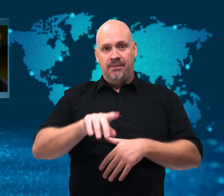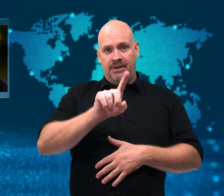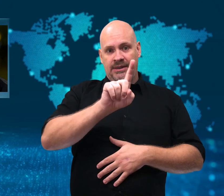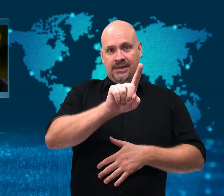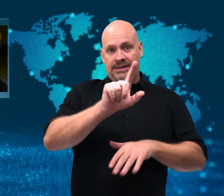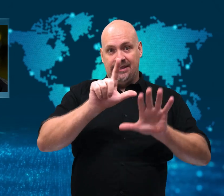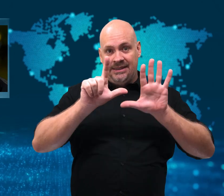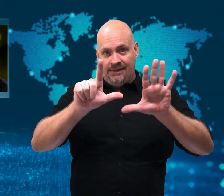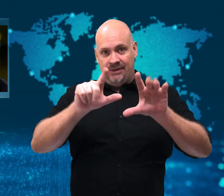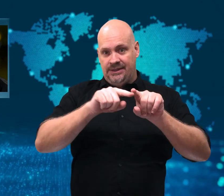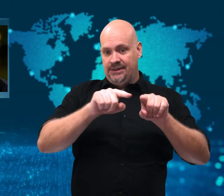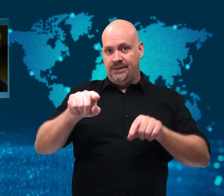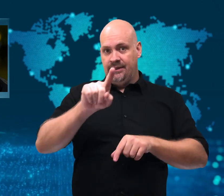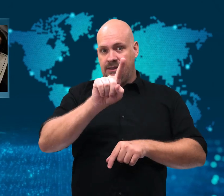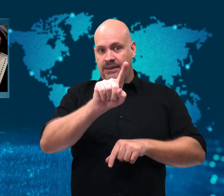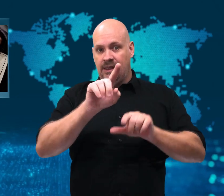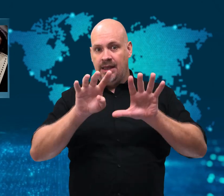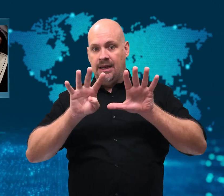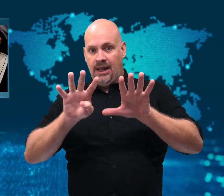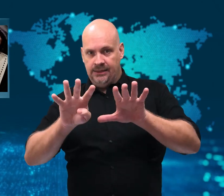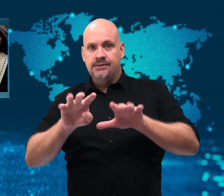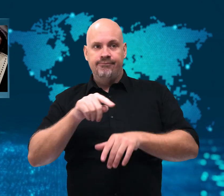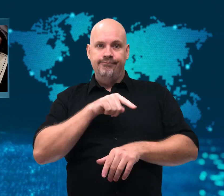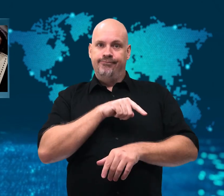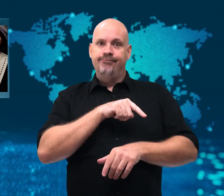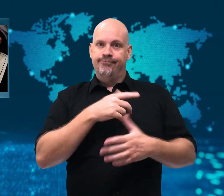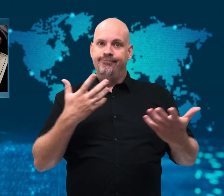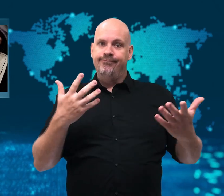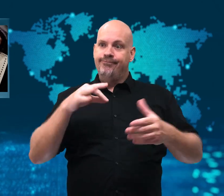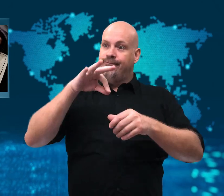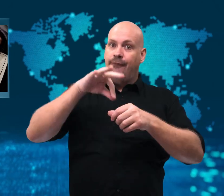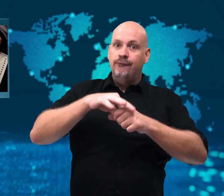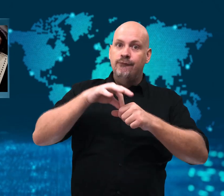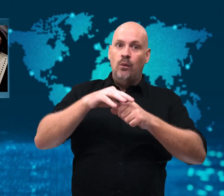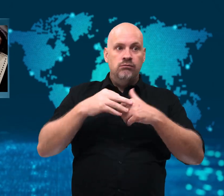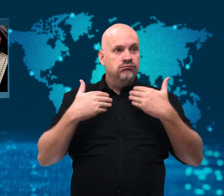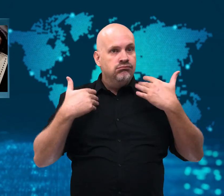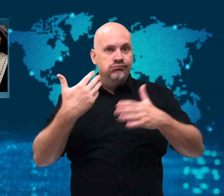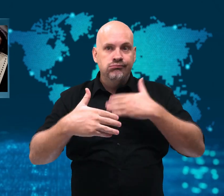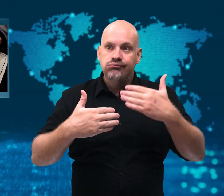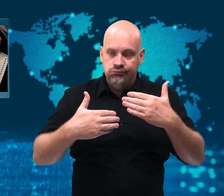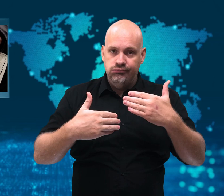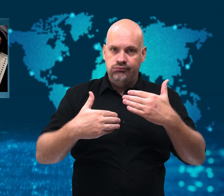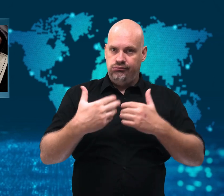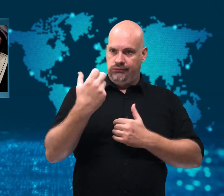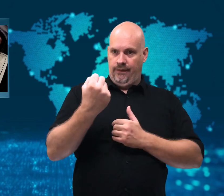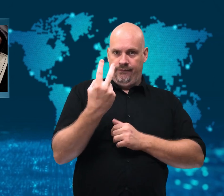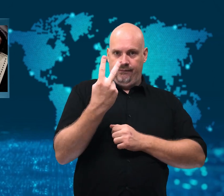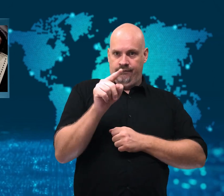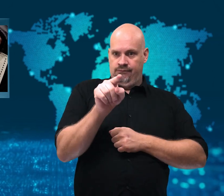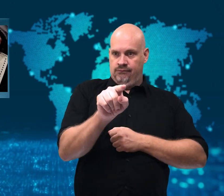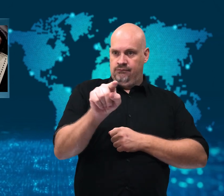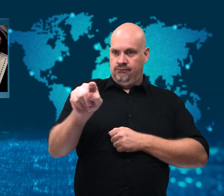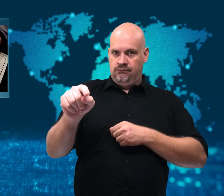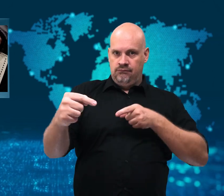the government of Russia. On September 17 - 19,